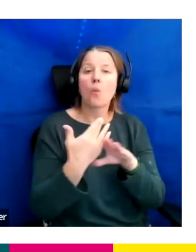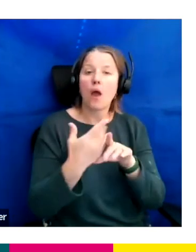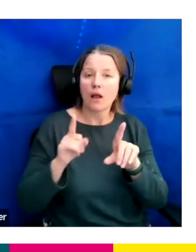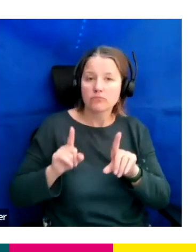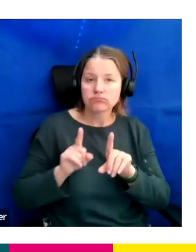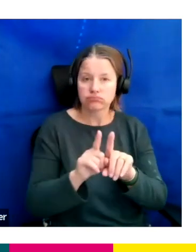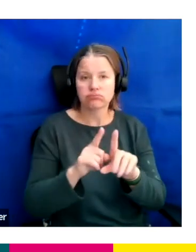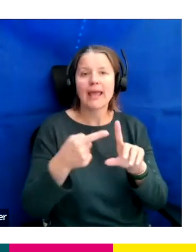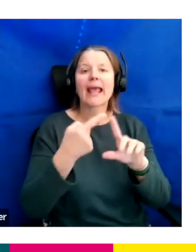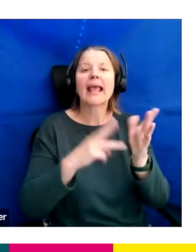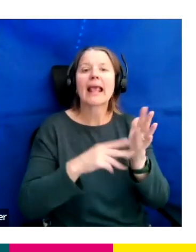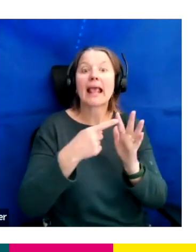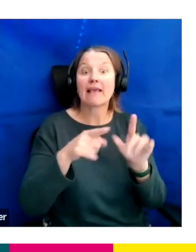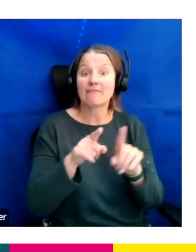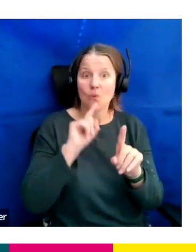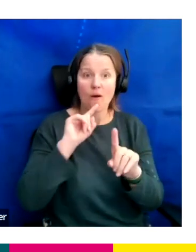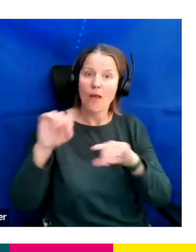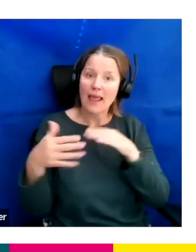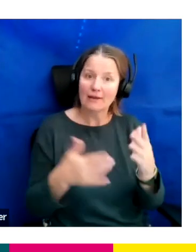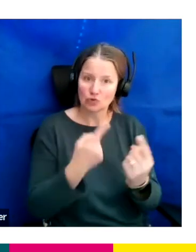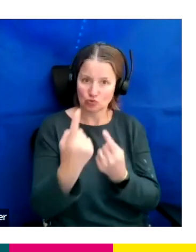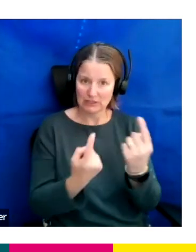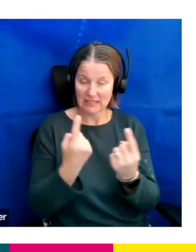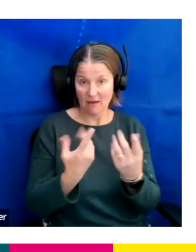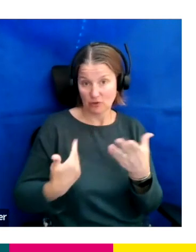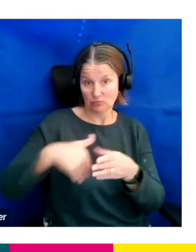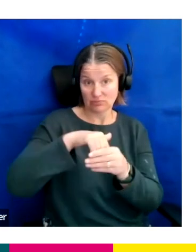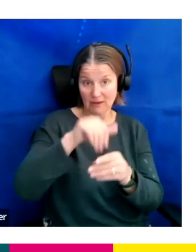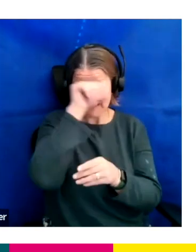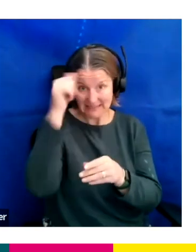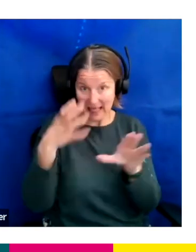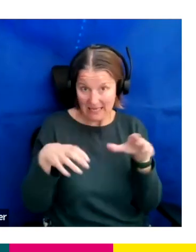who can introduce herself. She's part of our talent team too. Hi Eve. Hi, yeah, hi everyone.